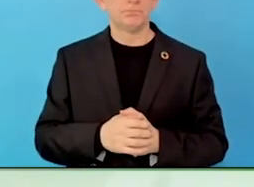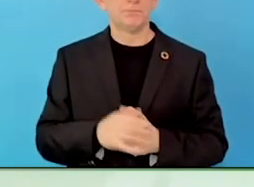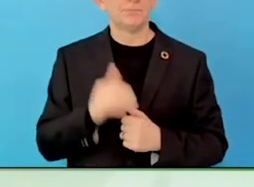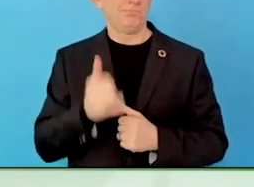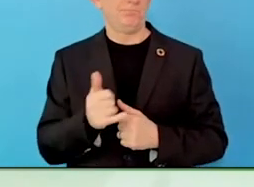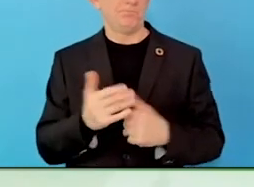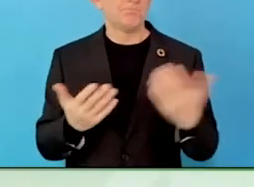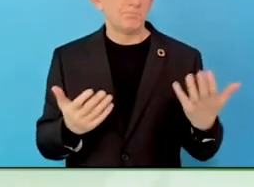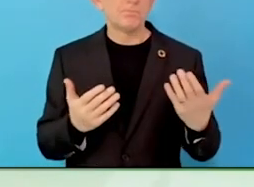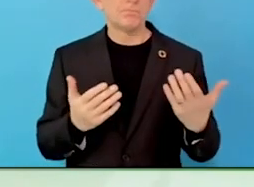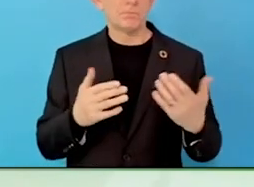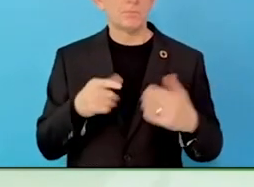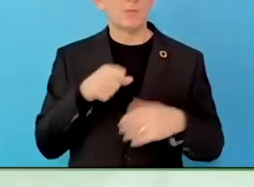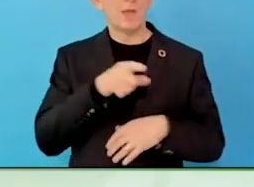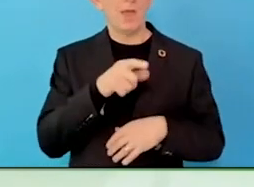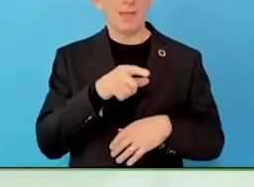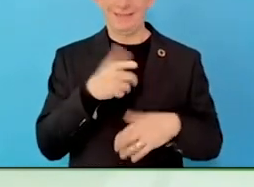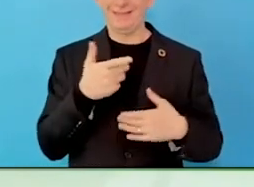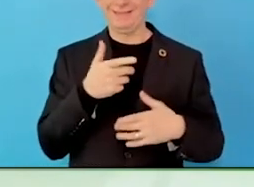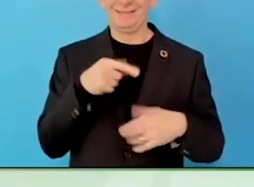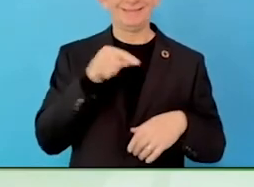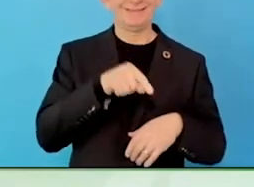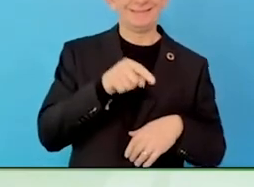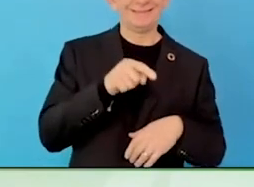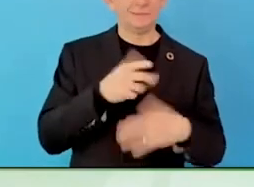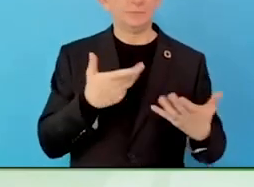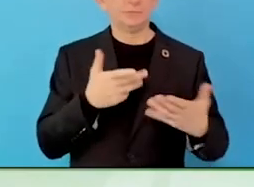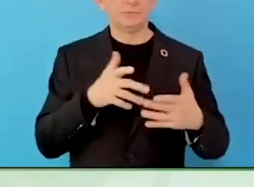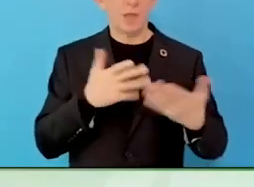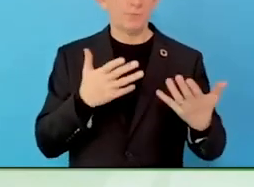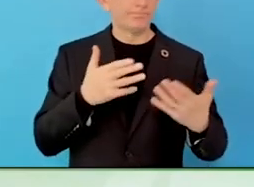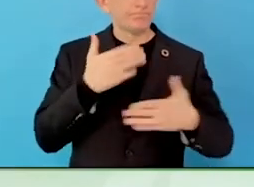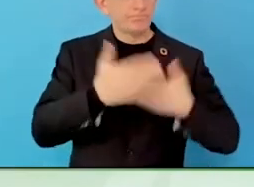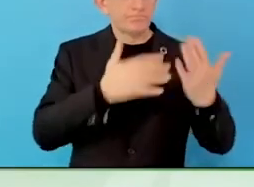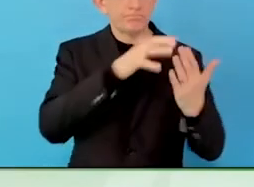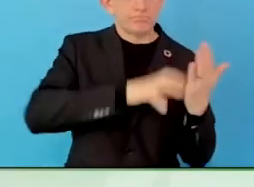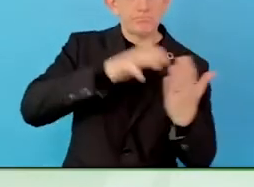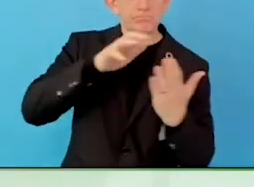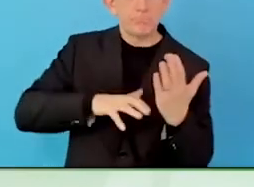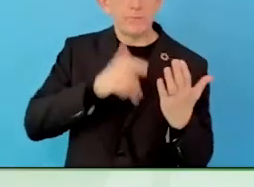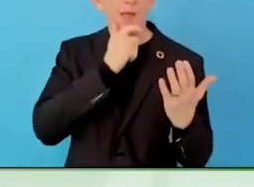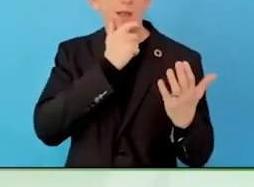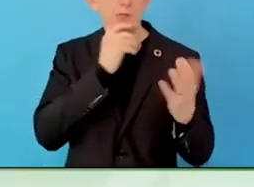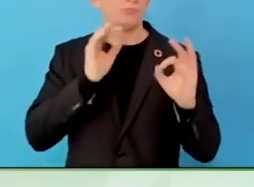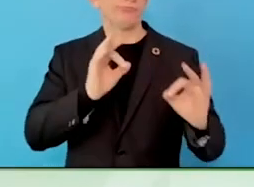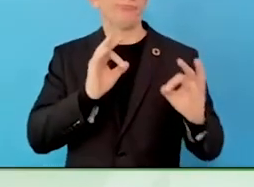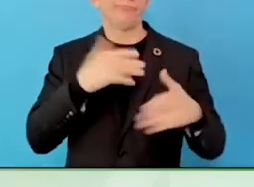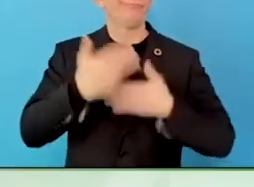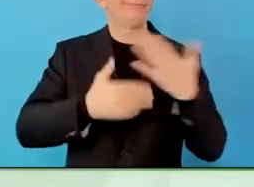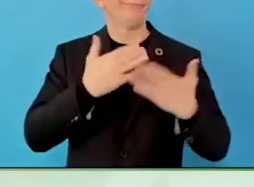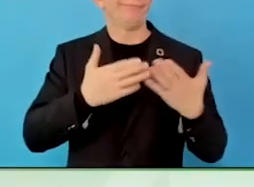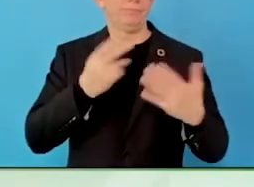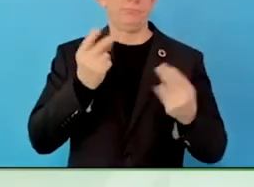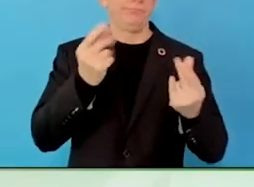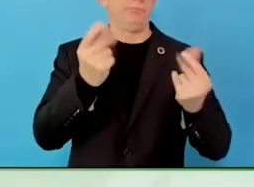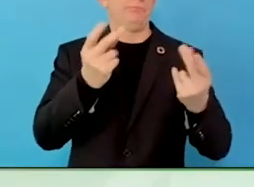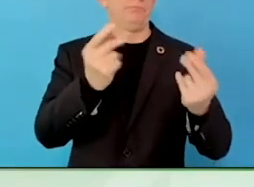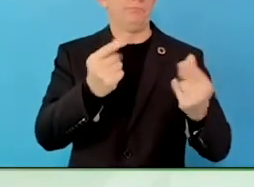One thing… we do have people now in companies working on, OK, I am